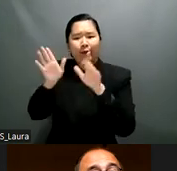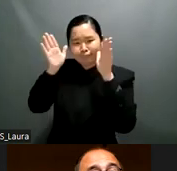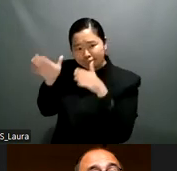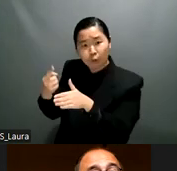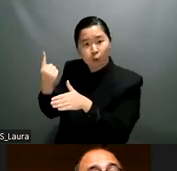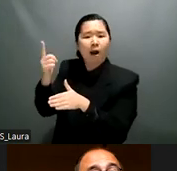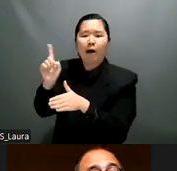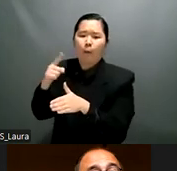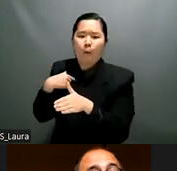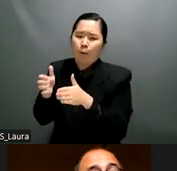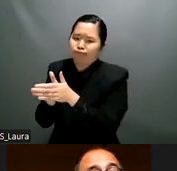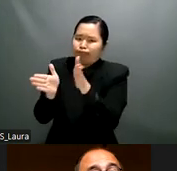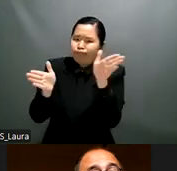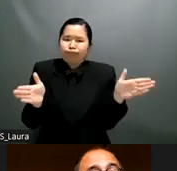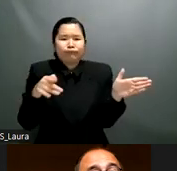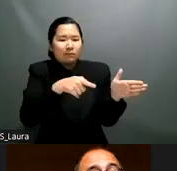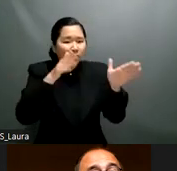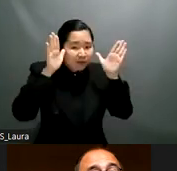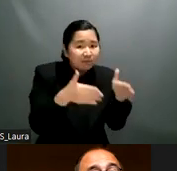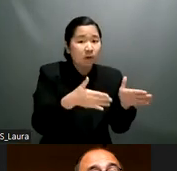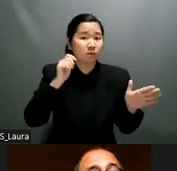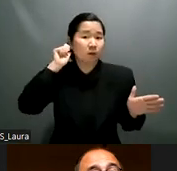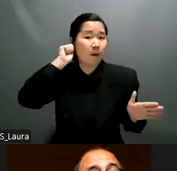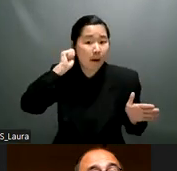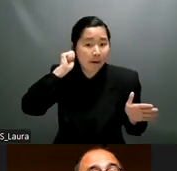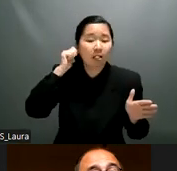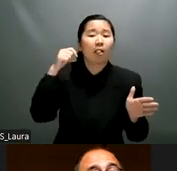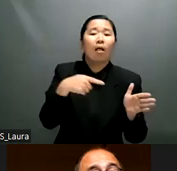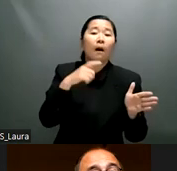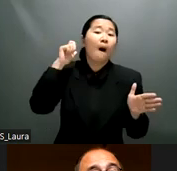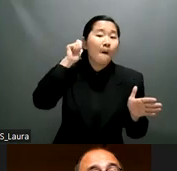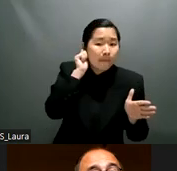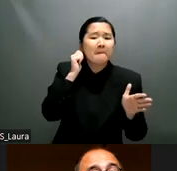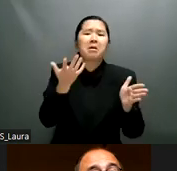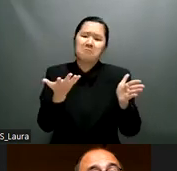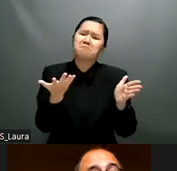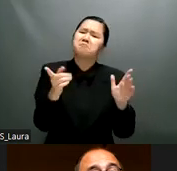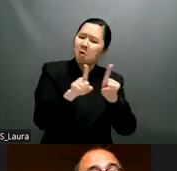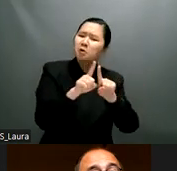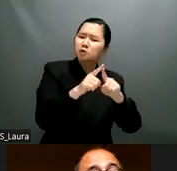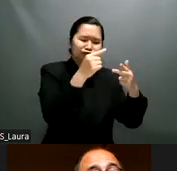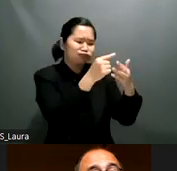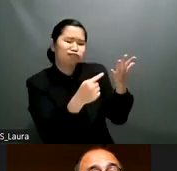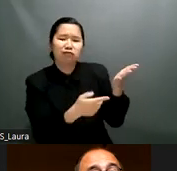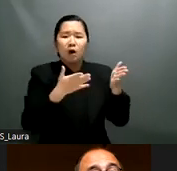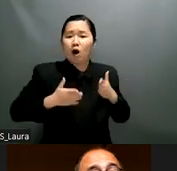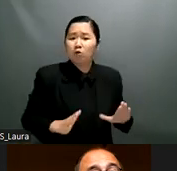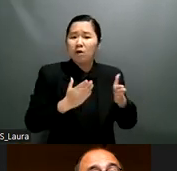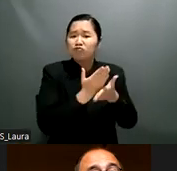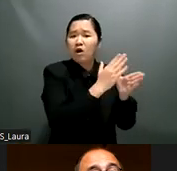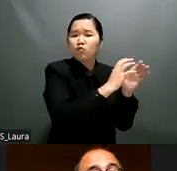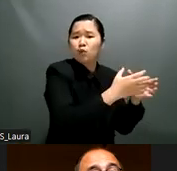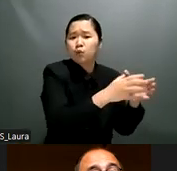of of uh law and human rights and we have to also to modify uh the word that we use the term that